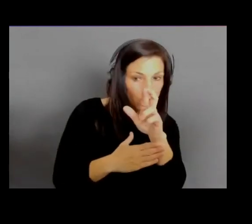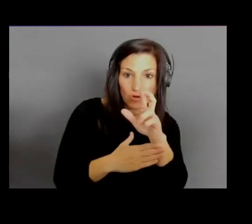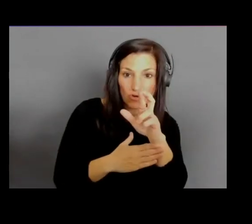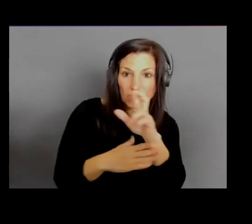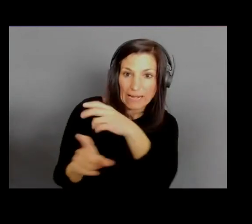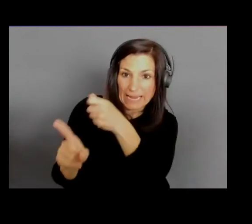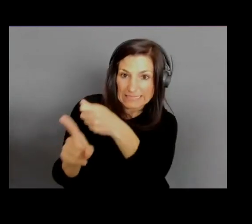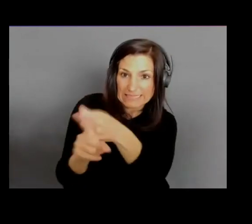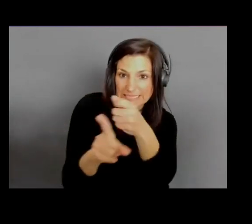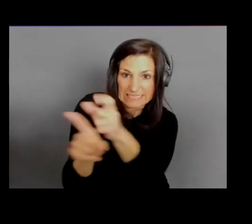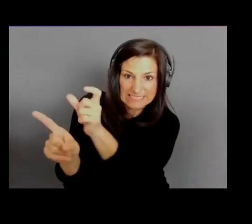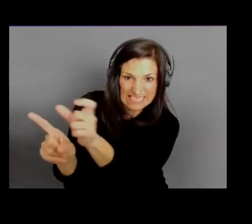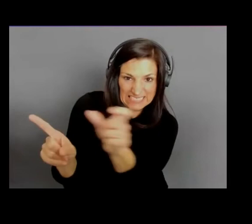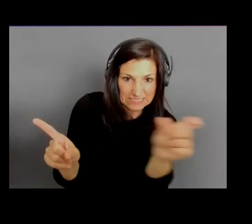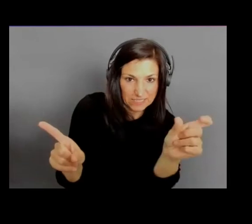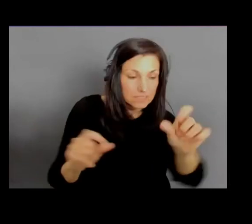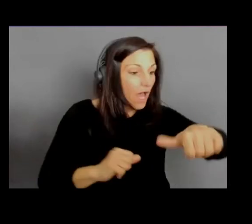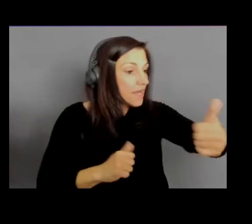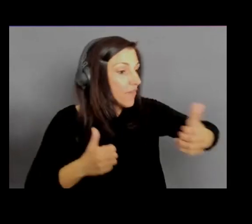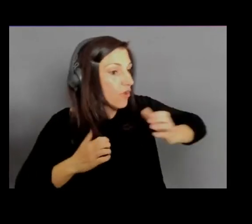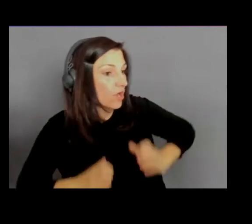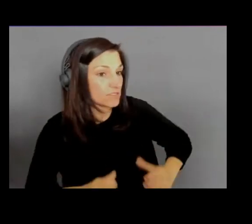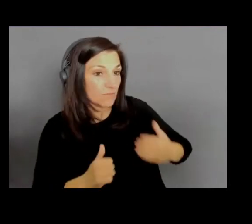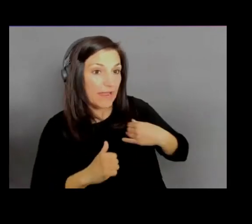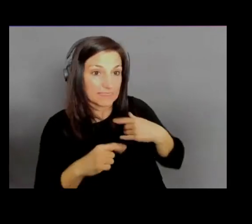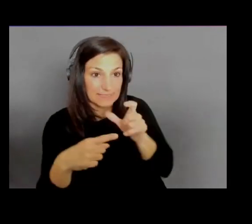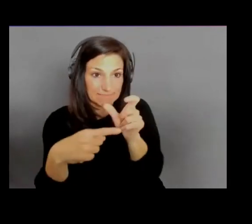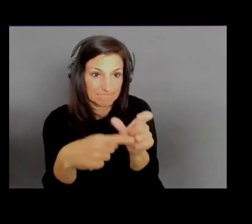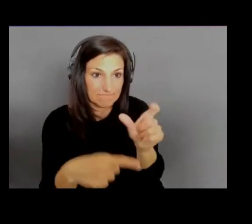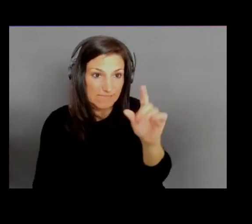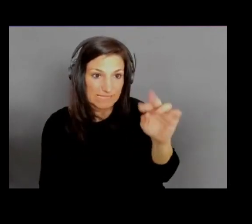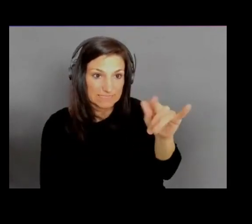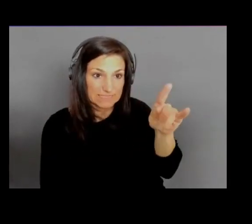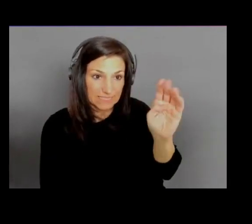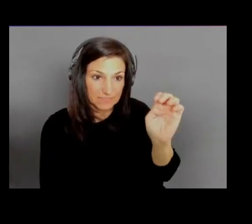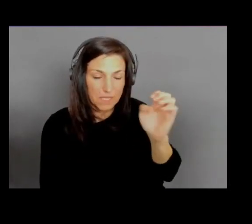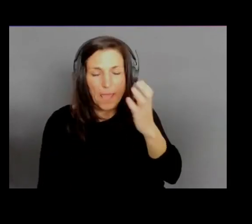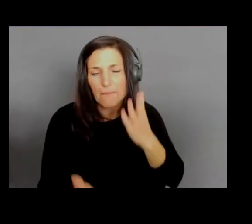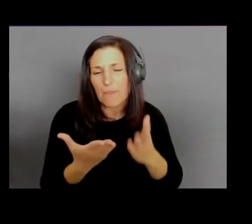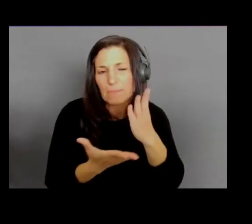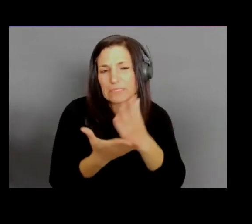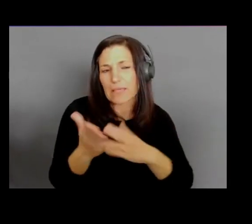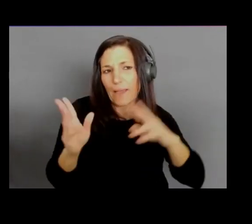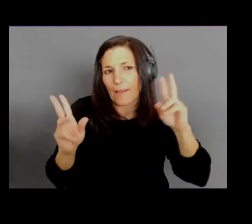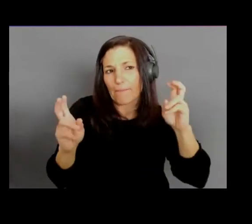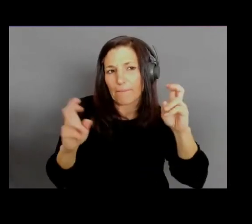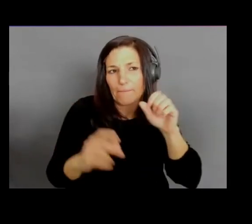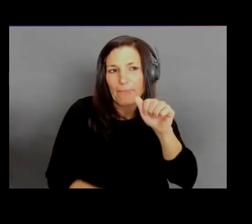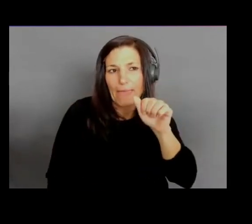and maybe some of the allies, if you will, will go get the free Wickr consumer product